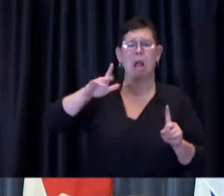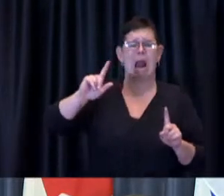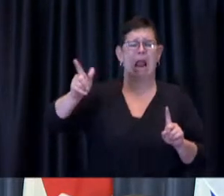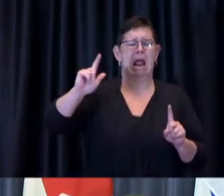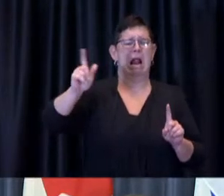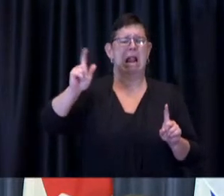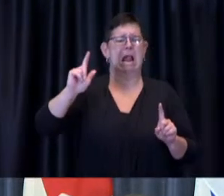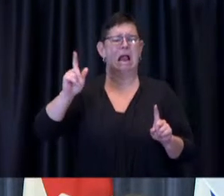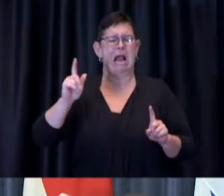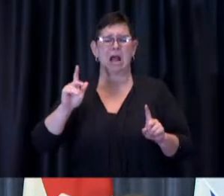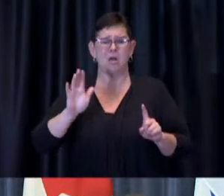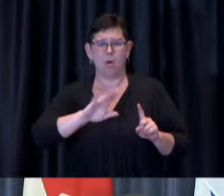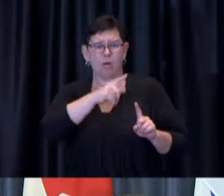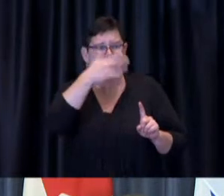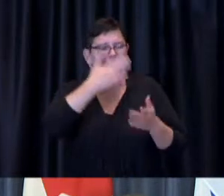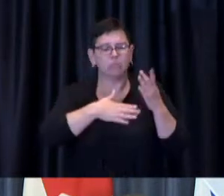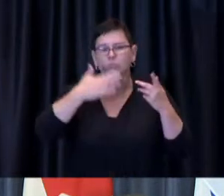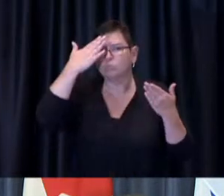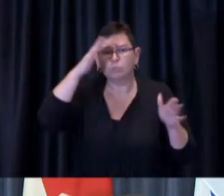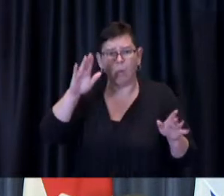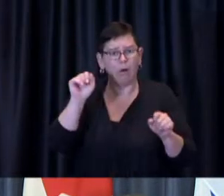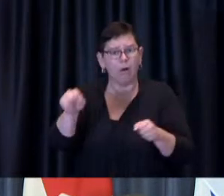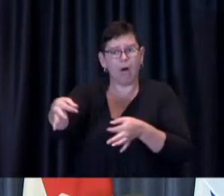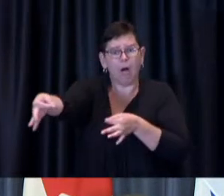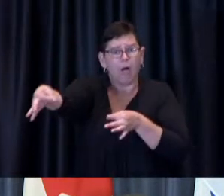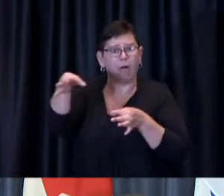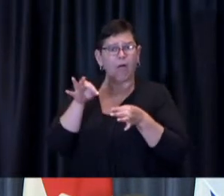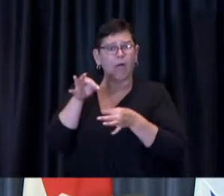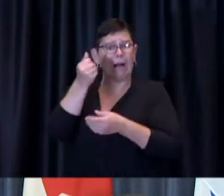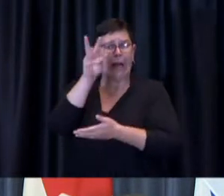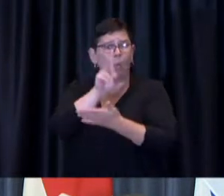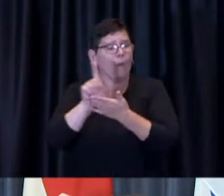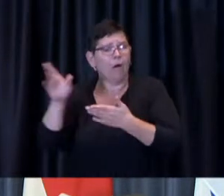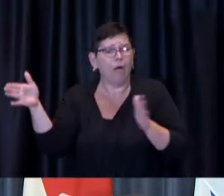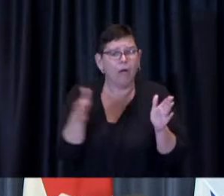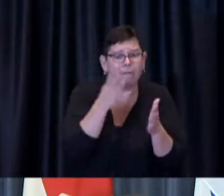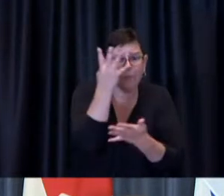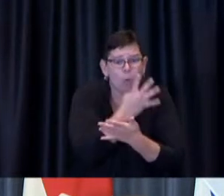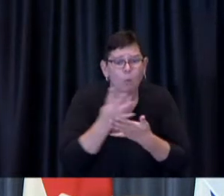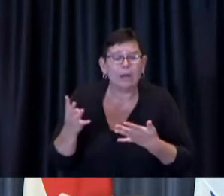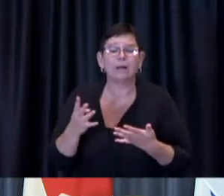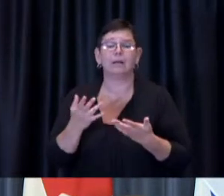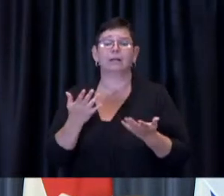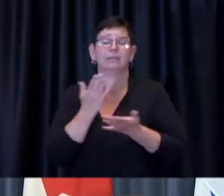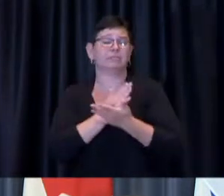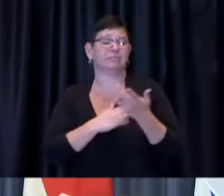appointment or get it done earlier and others still express concerns as Dr. de Villa said about